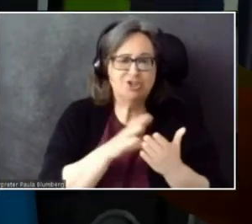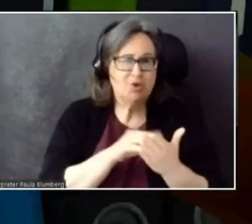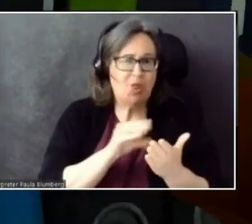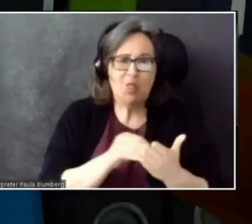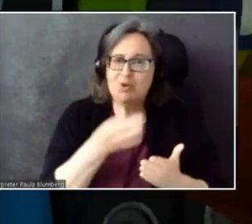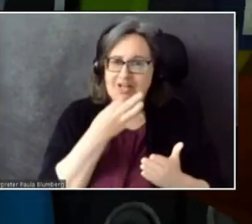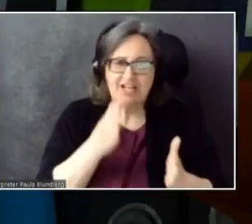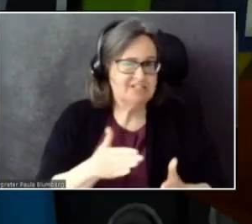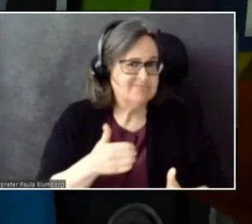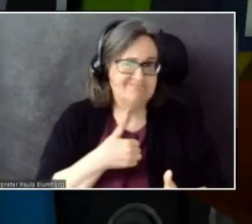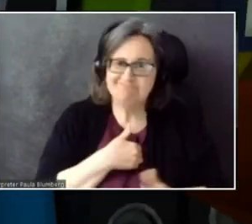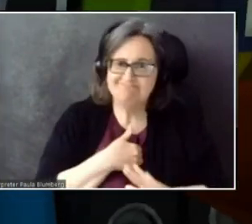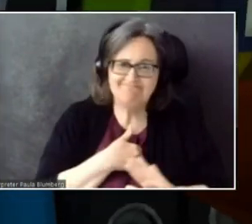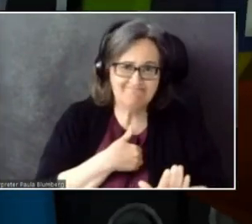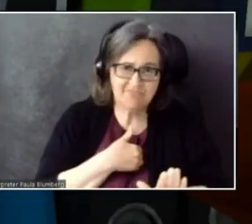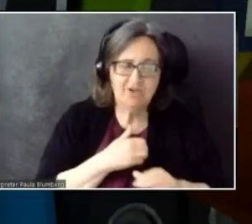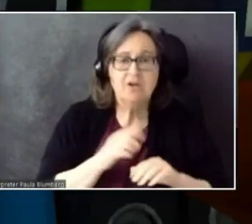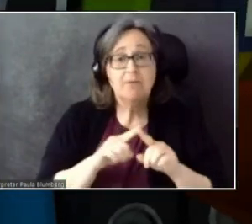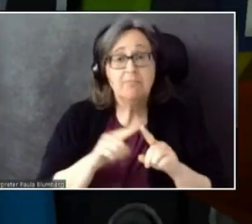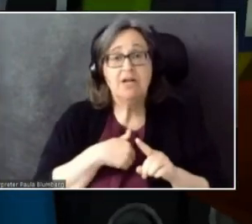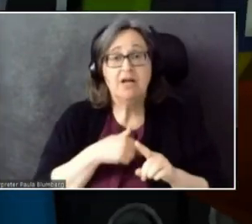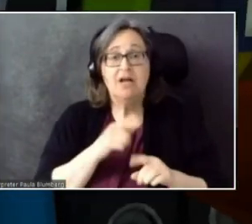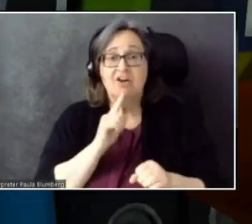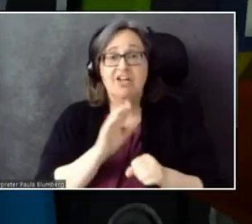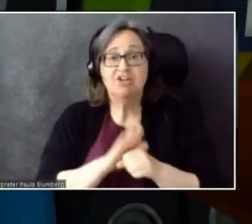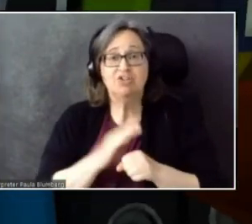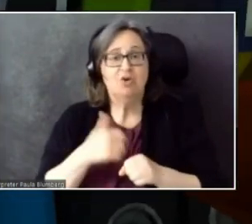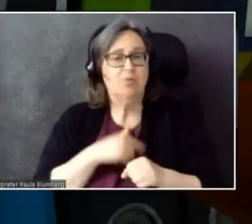But I can guarantee you that we've heard this feedback before.